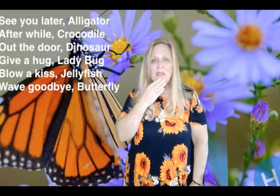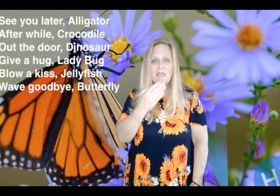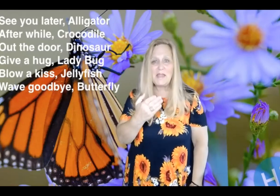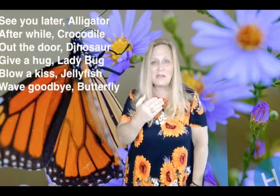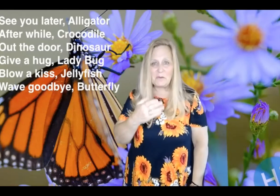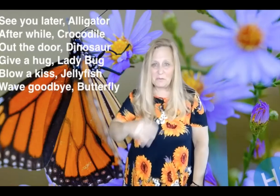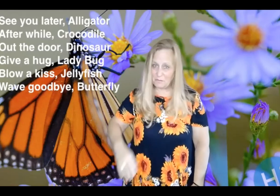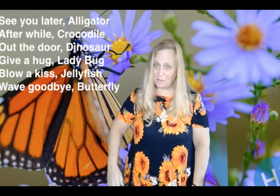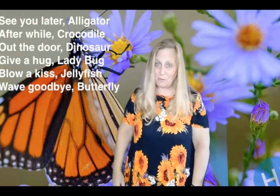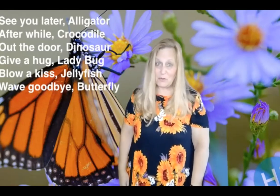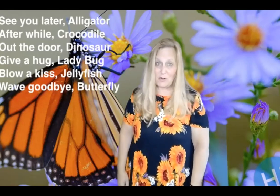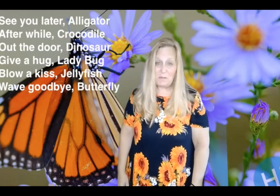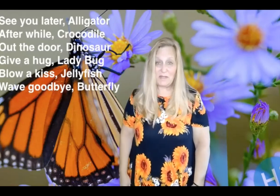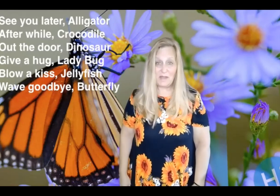Thank you for joining me today.